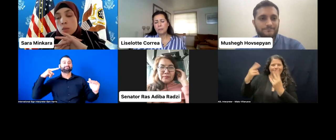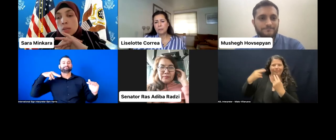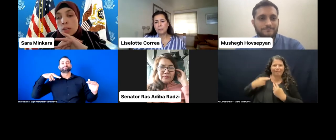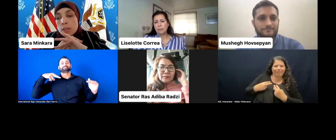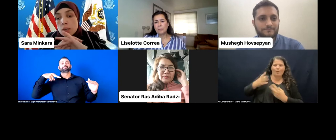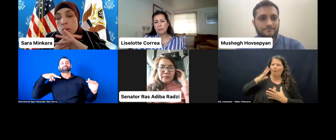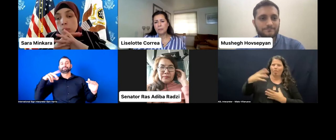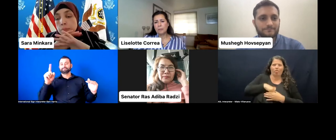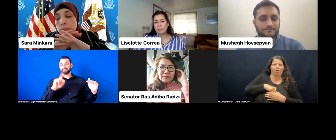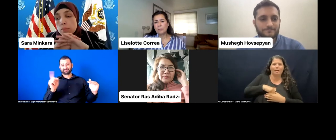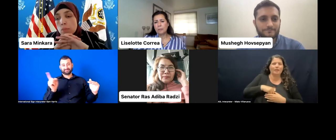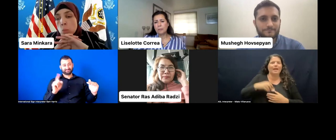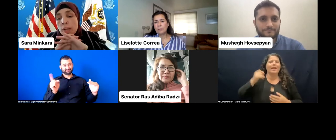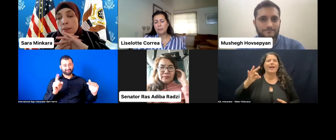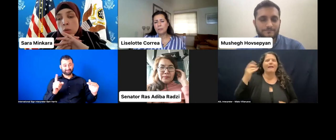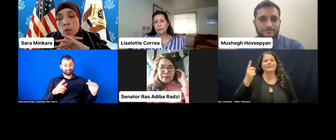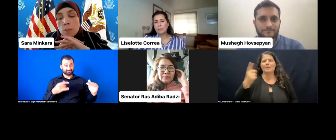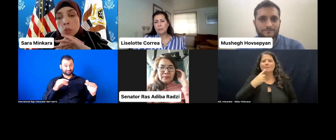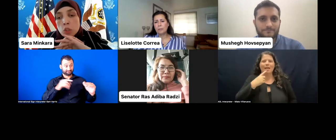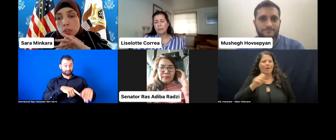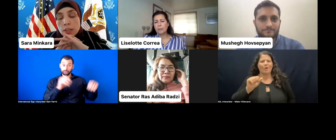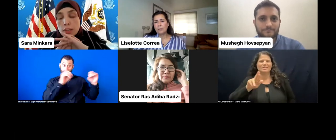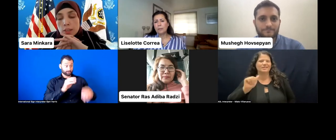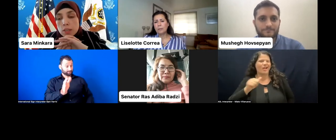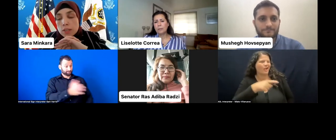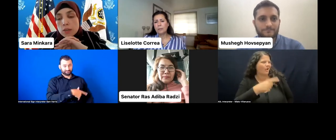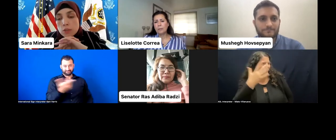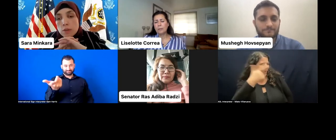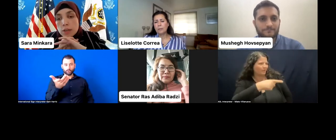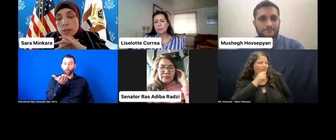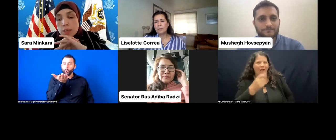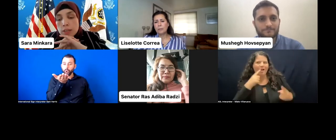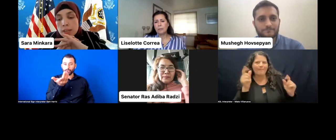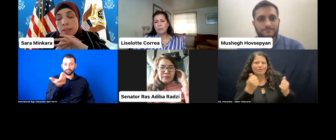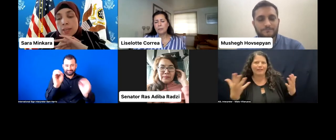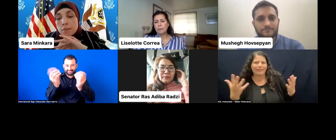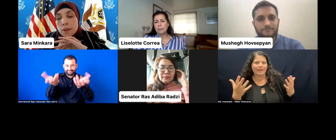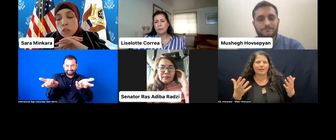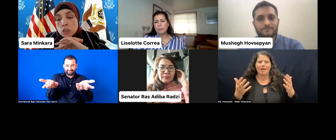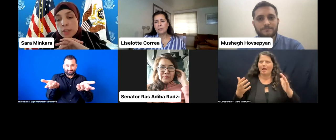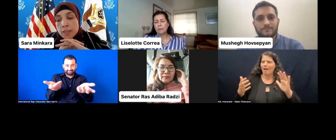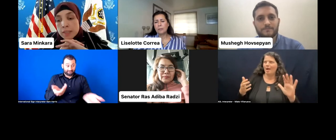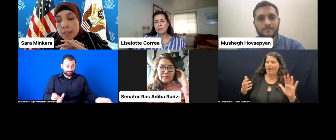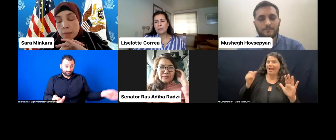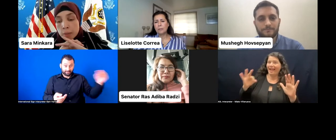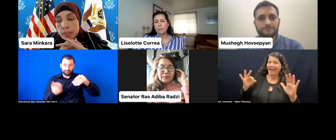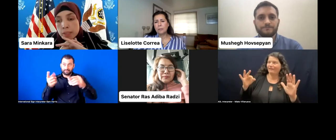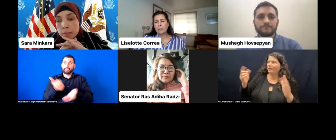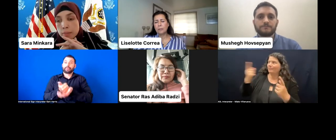"you know, Sara, why have you accomplished anything so far?" Again, if I've internalized that ableism,